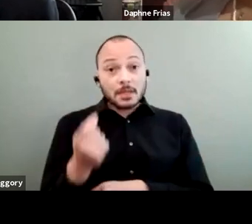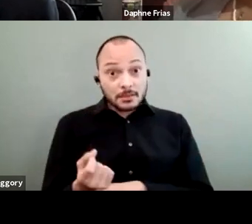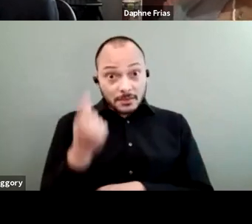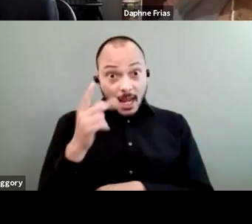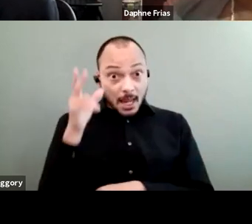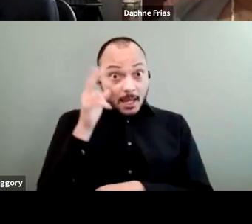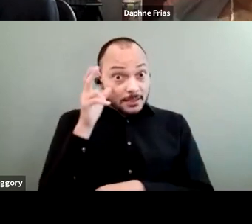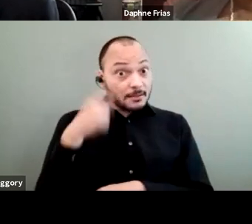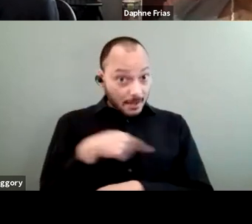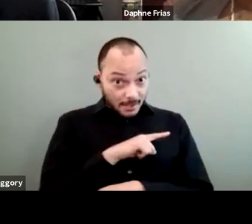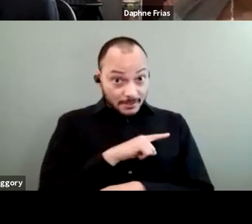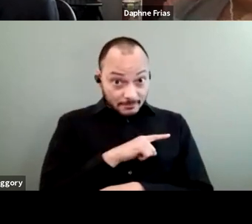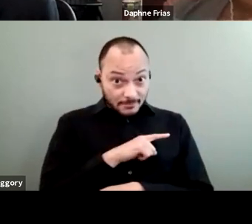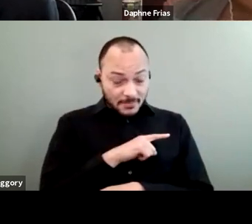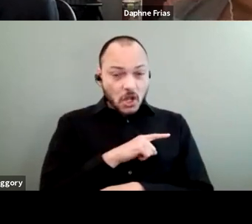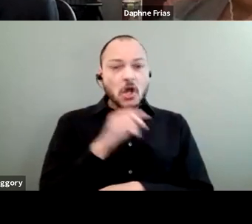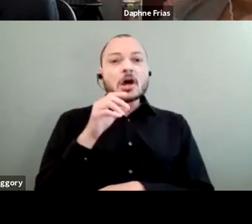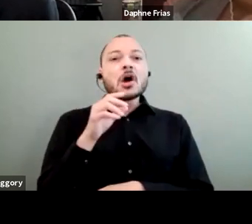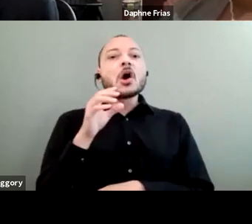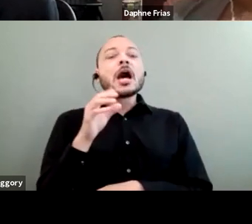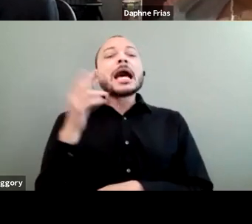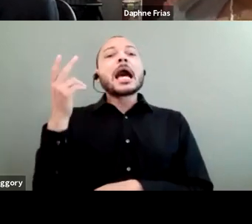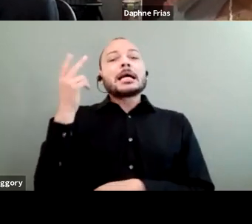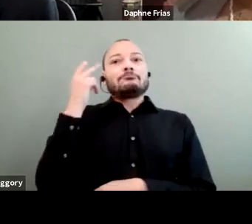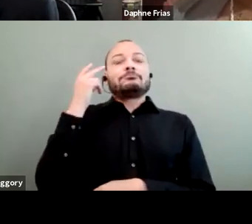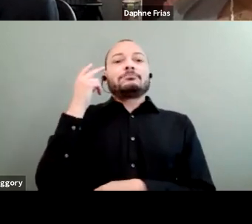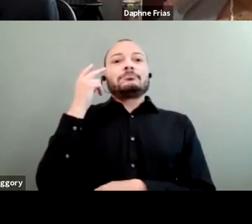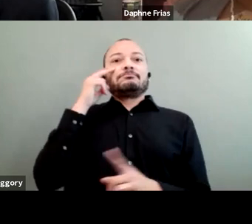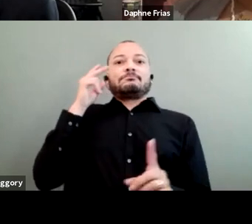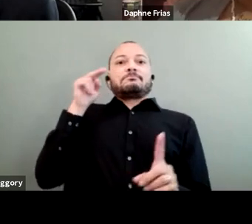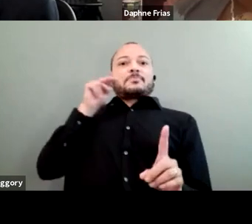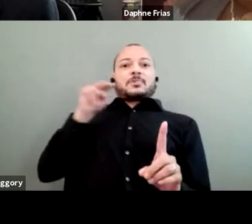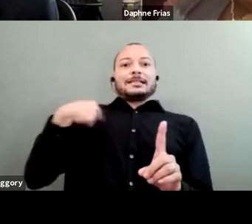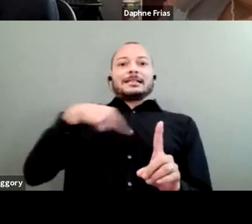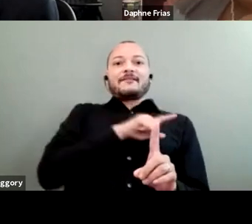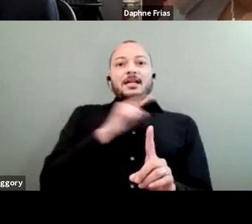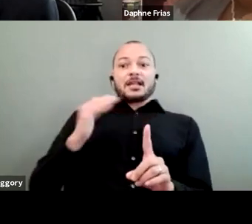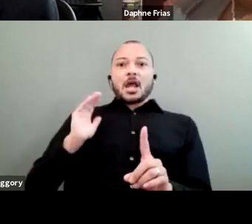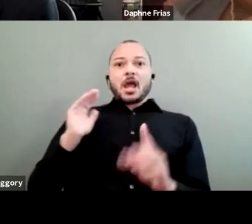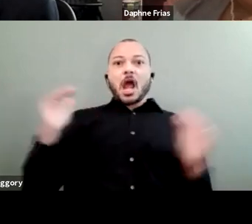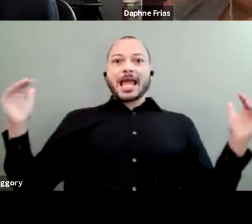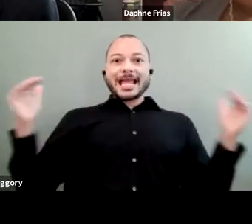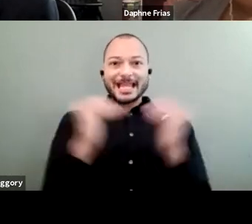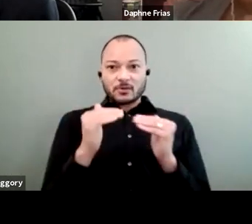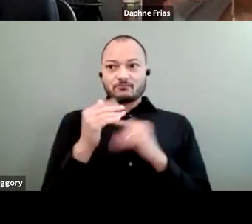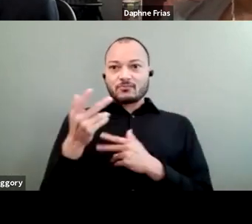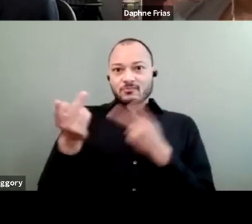but to seek us as your equal peers. There's so much tokenization that happens around young voices where